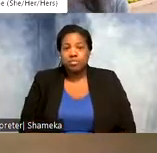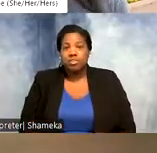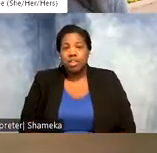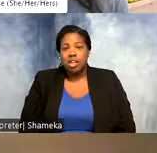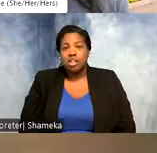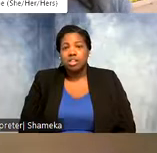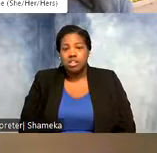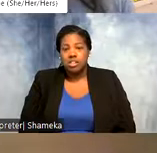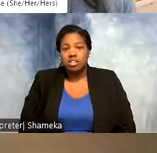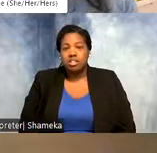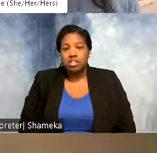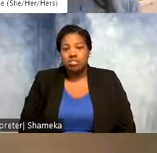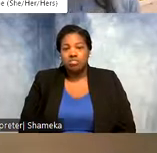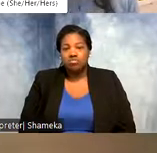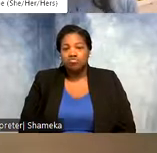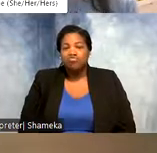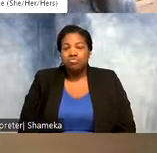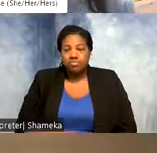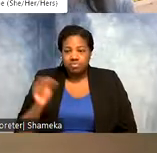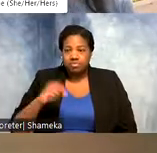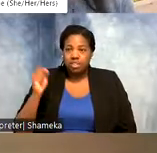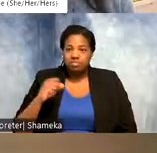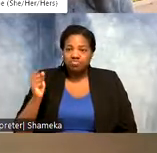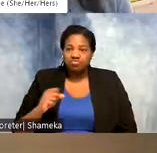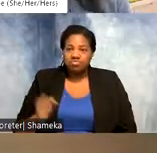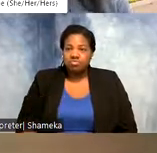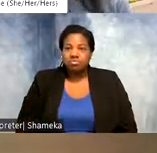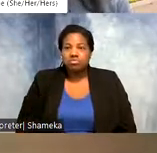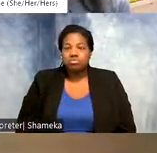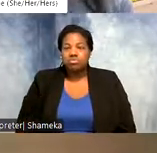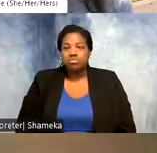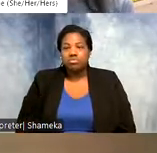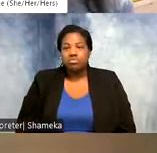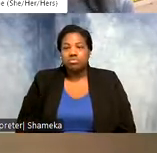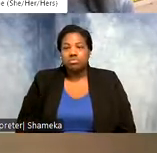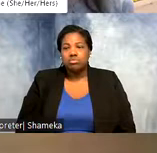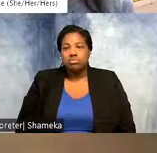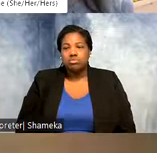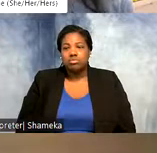they love birds! Yes so many thumbs up! Can you give us an example of this bird math that you do?